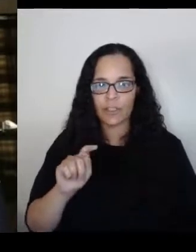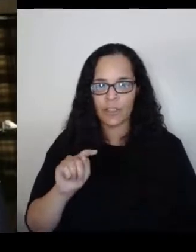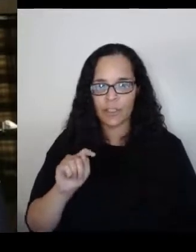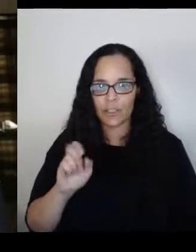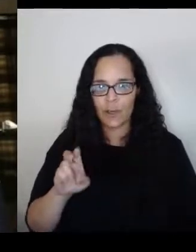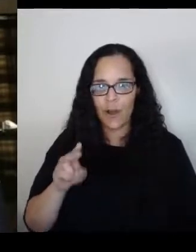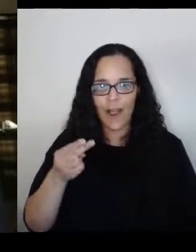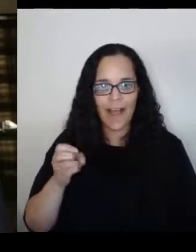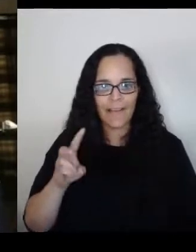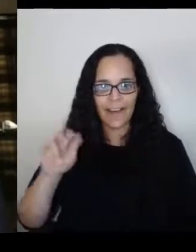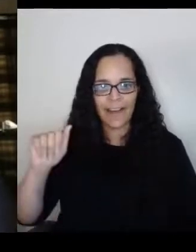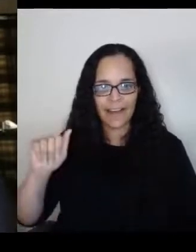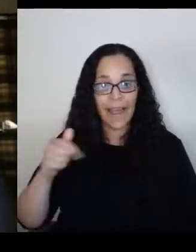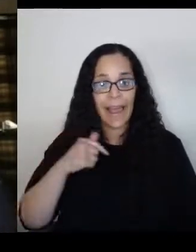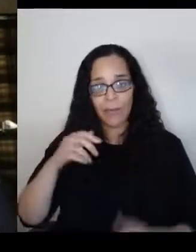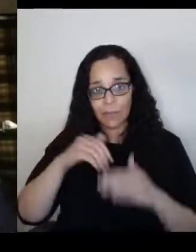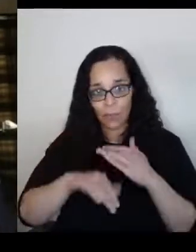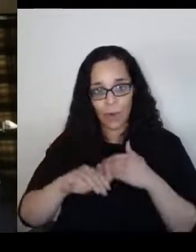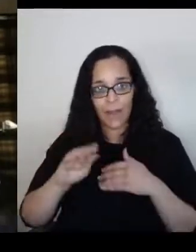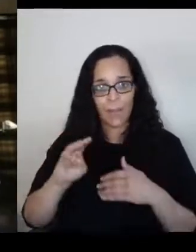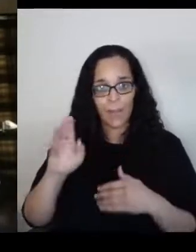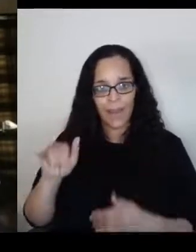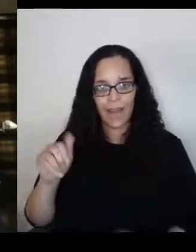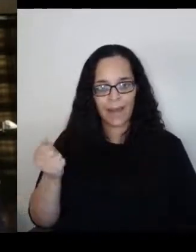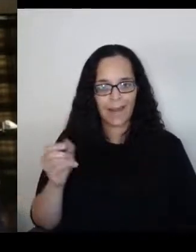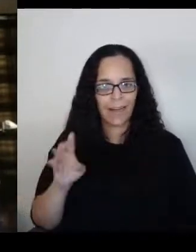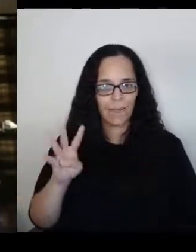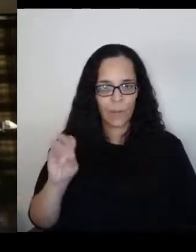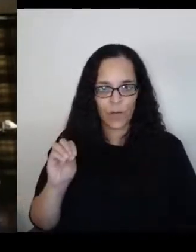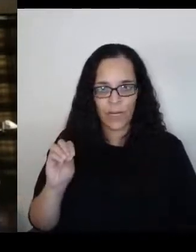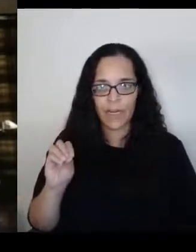and Jarki was an open ghetto